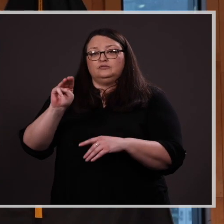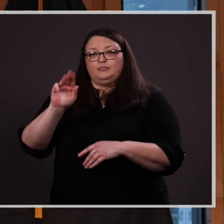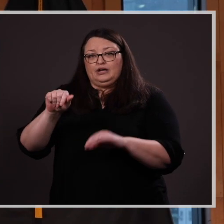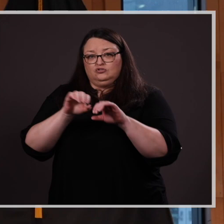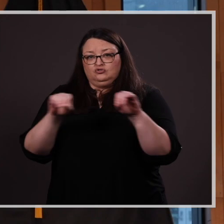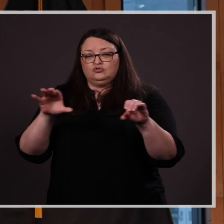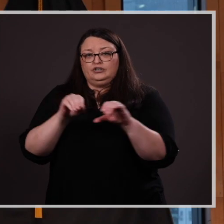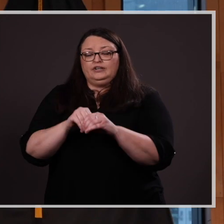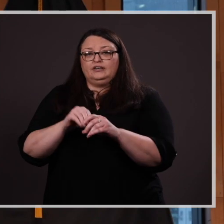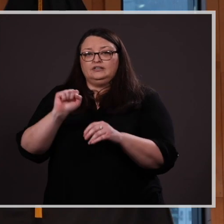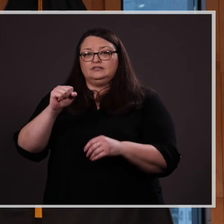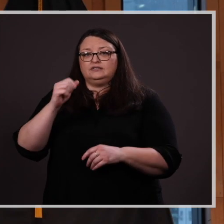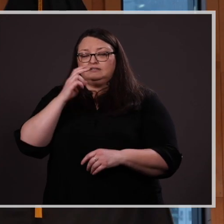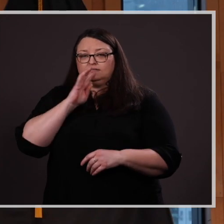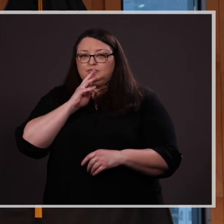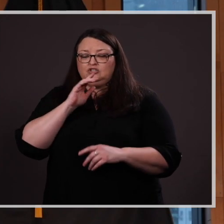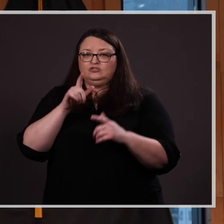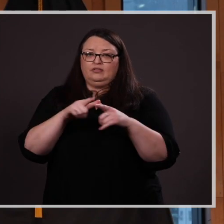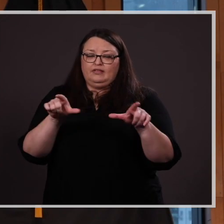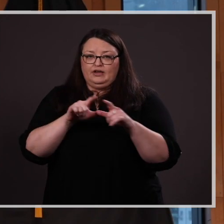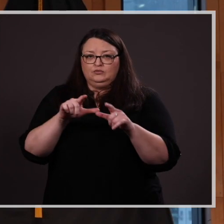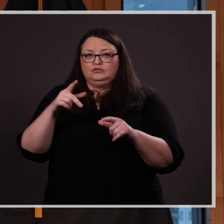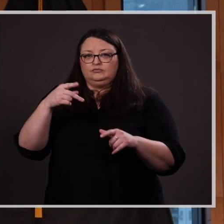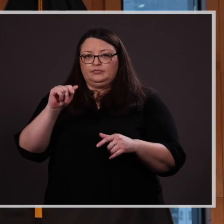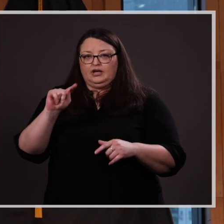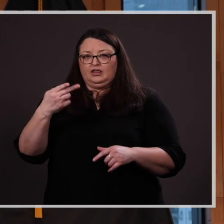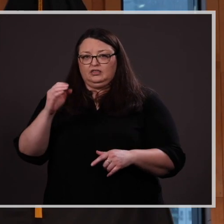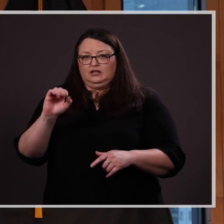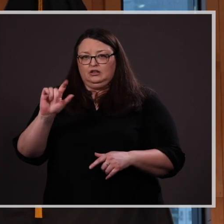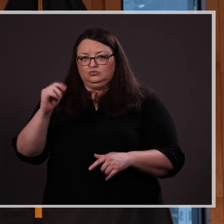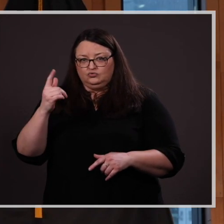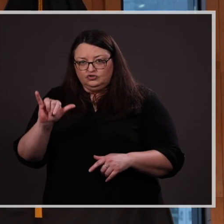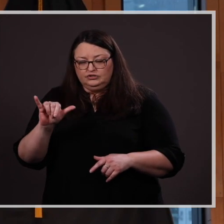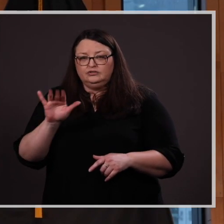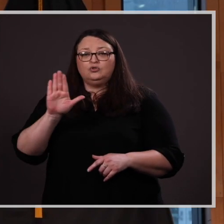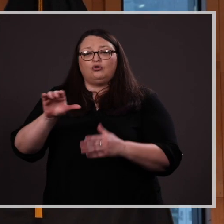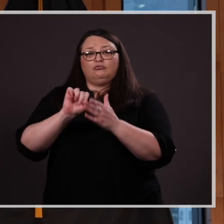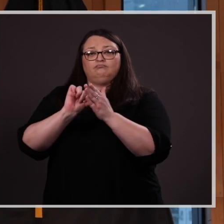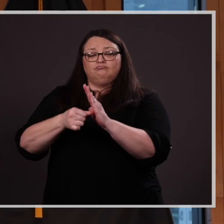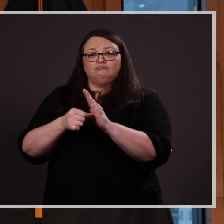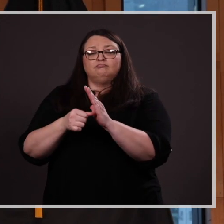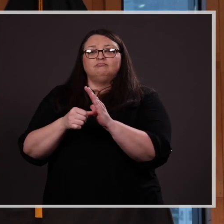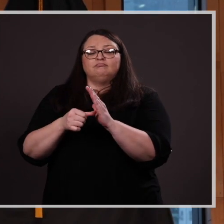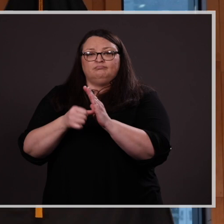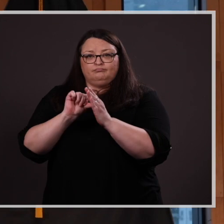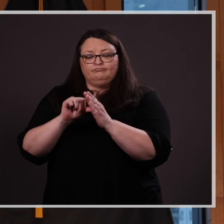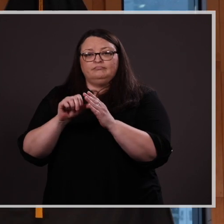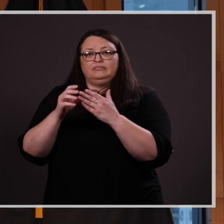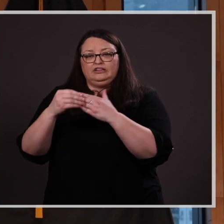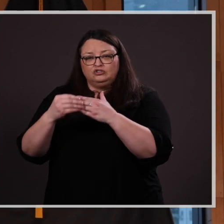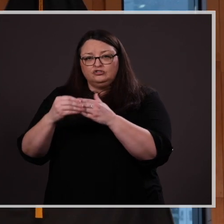in Speech/Language Pathology. Her impressive leadership and relationship skills have led